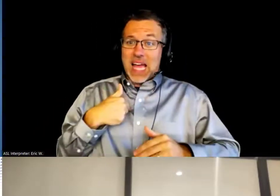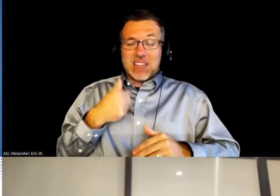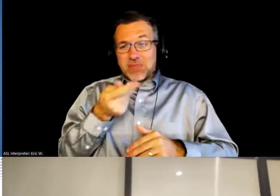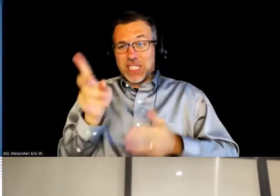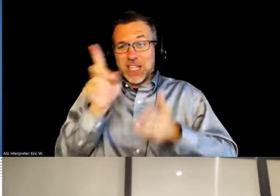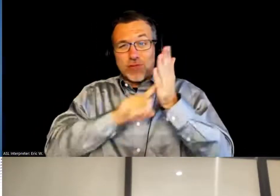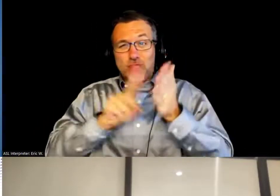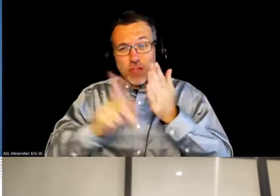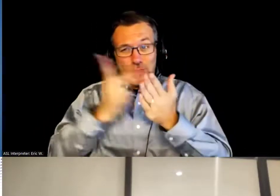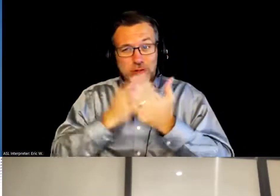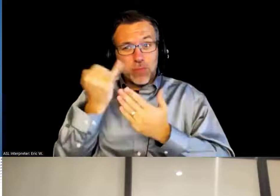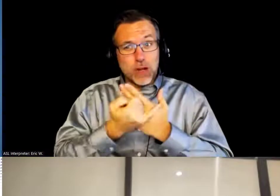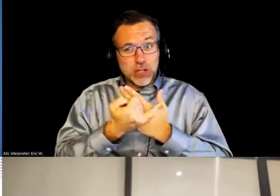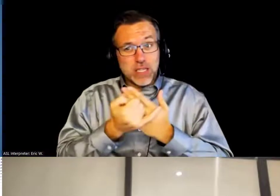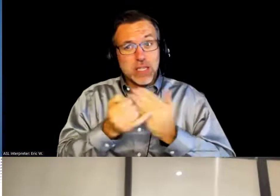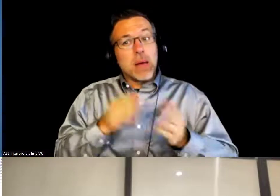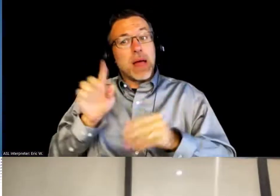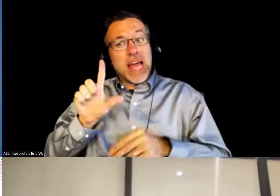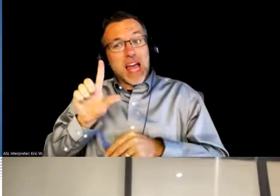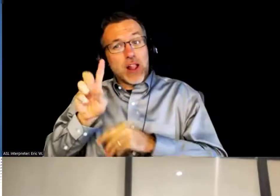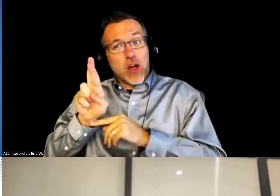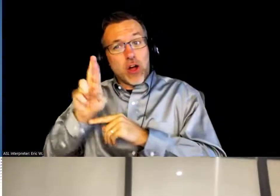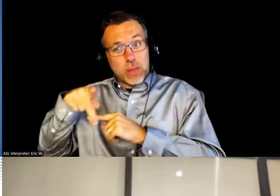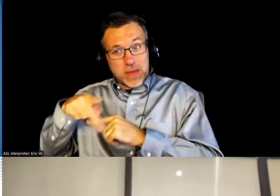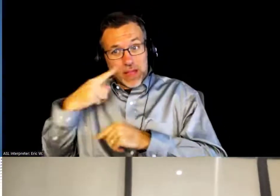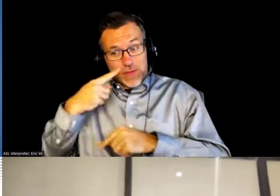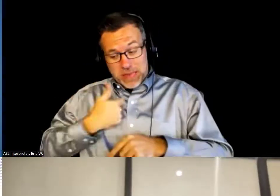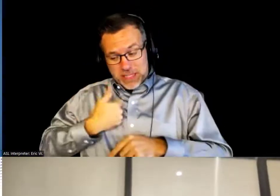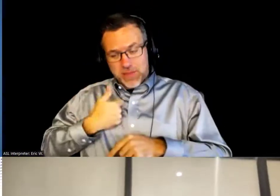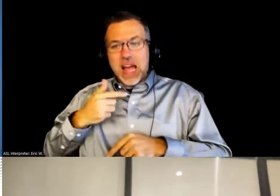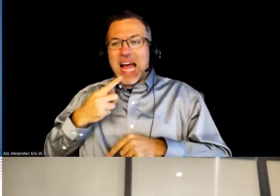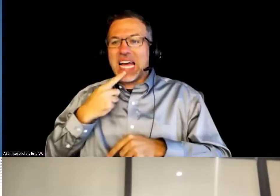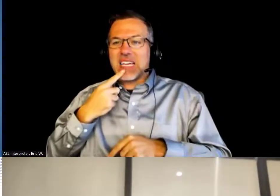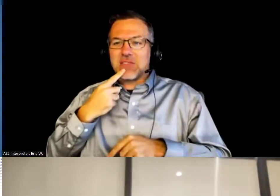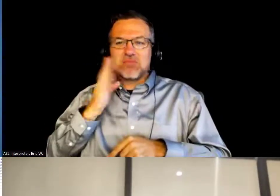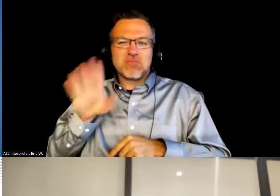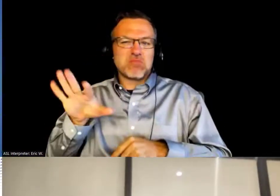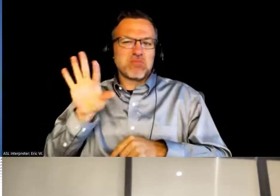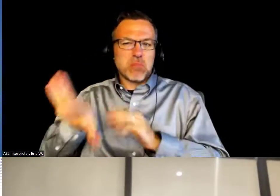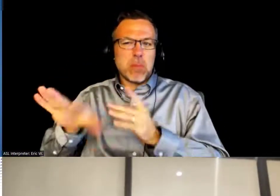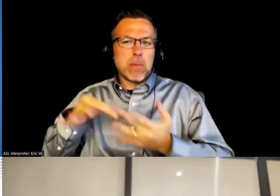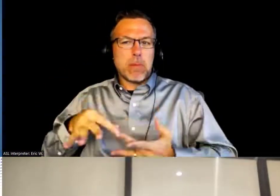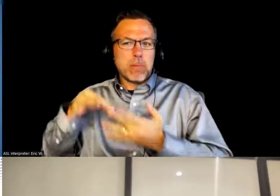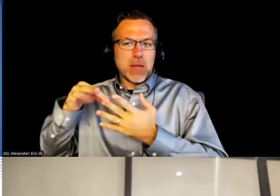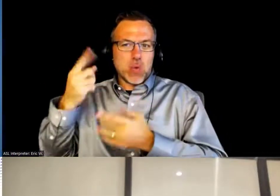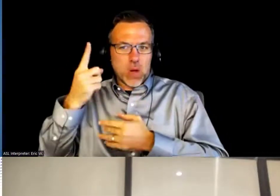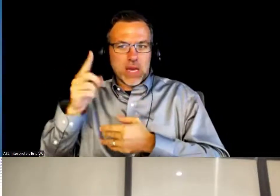but in my LRP, I said I'm really going to be focusing on this one project because I wanted to explain it well.